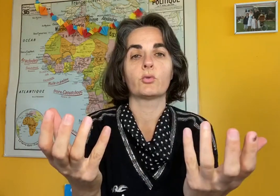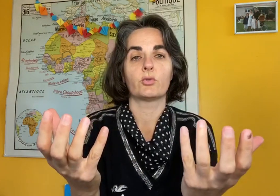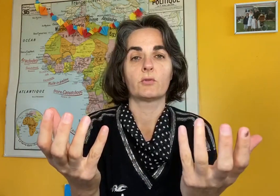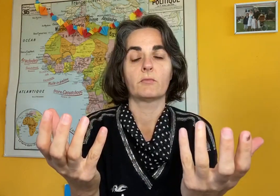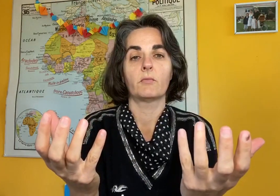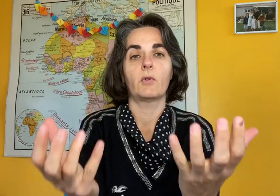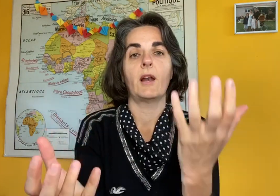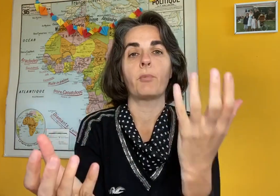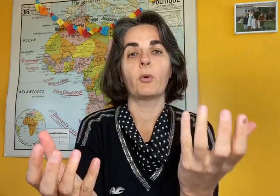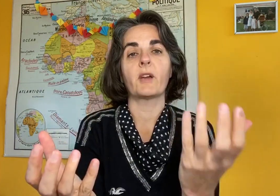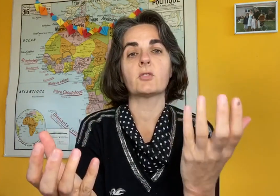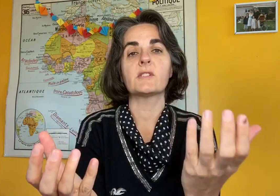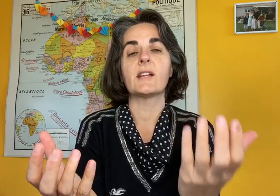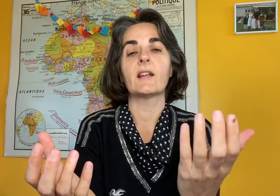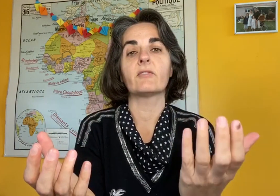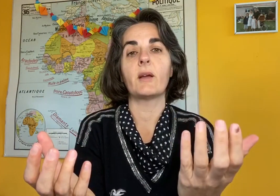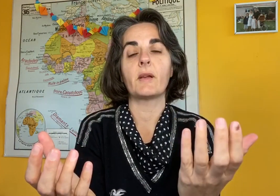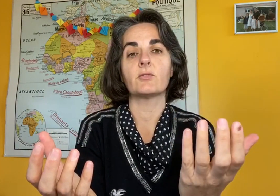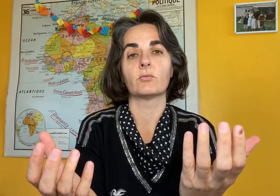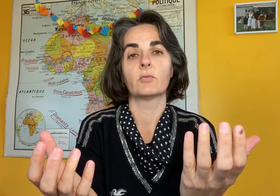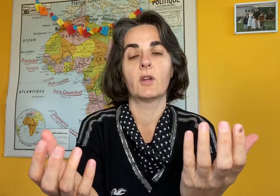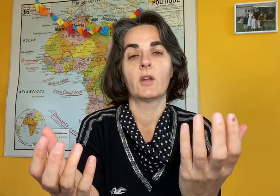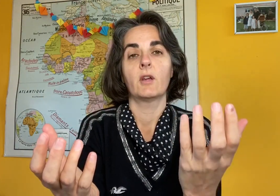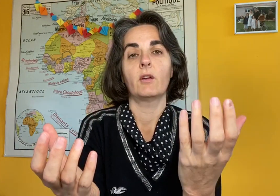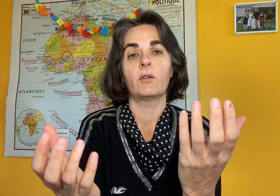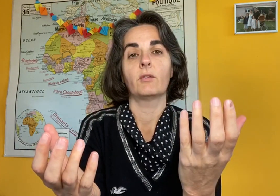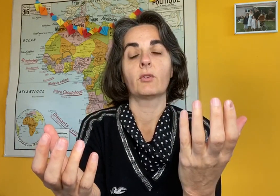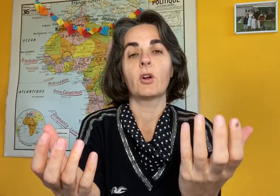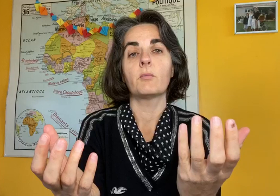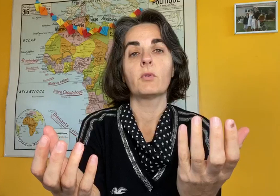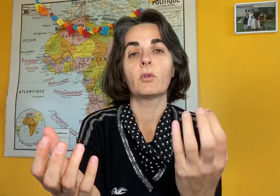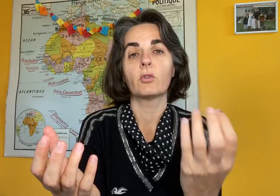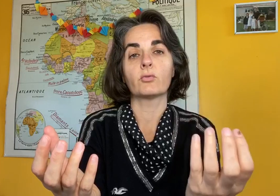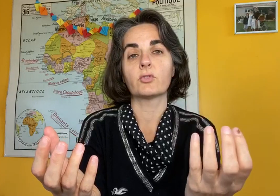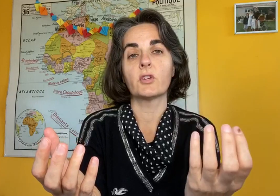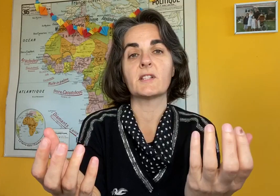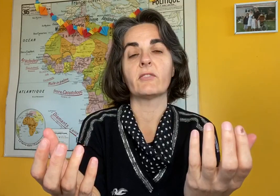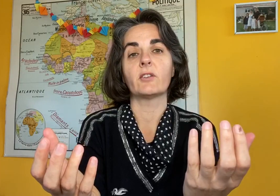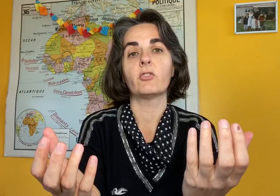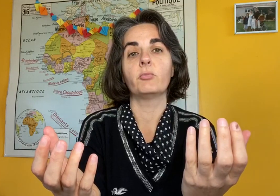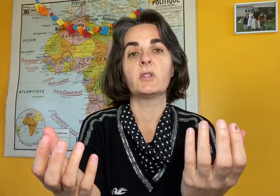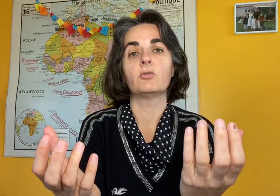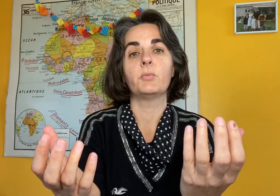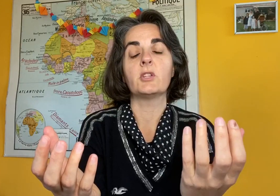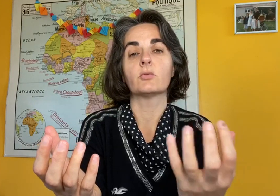the first thing is the inflammation, like when you bump into something, it makes